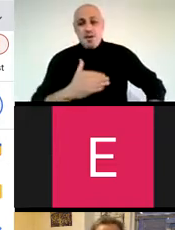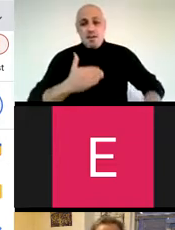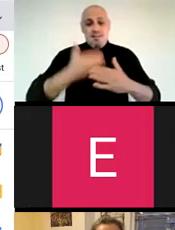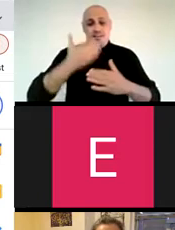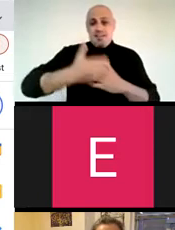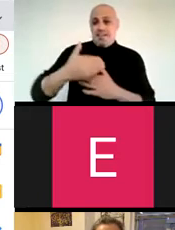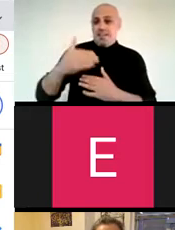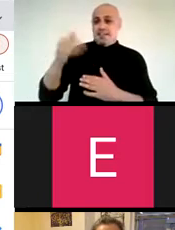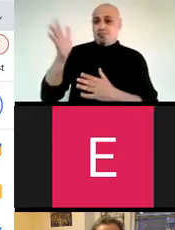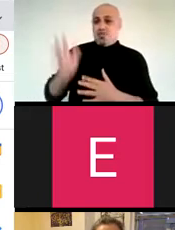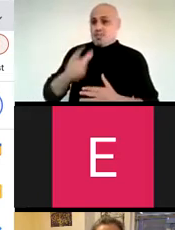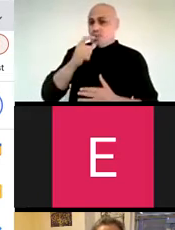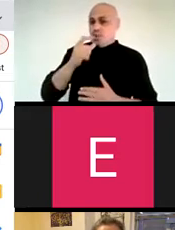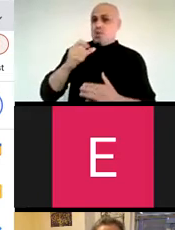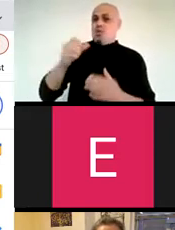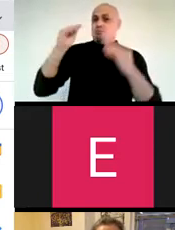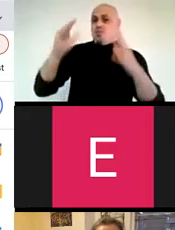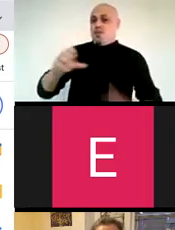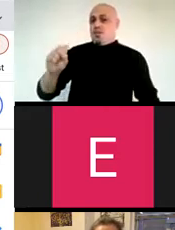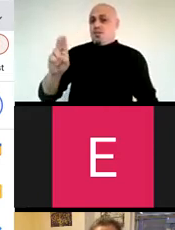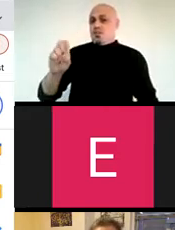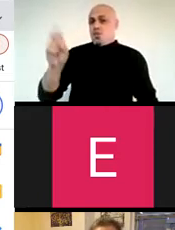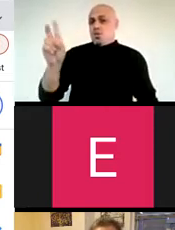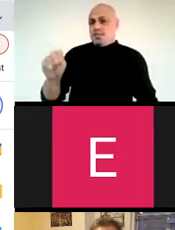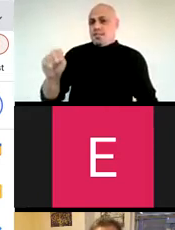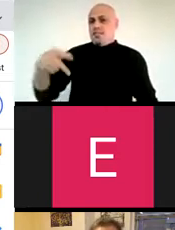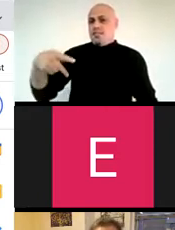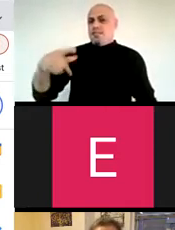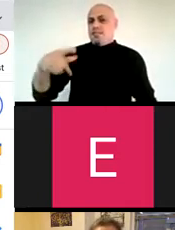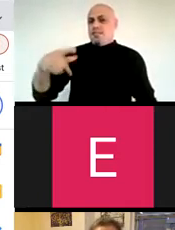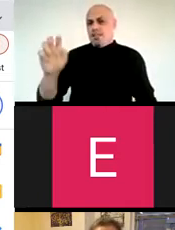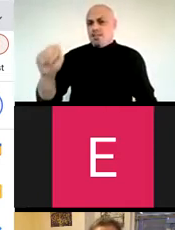Thank you so much. Our next presenter is Professor Susan Phillip of New